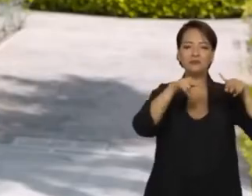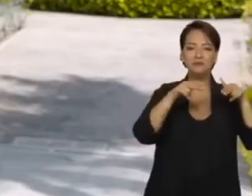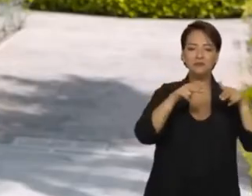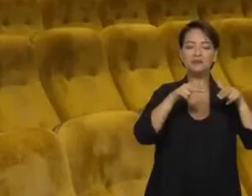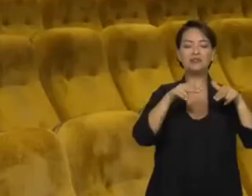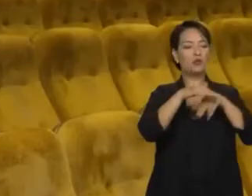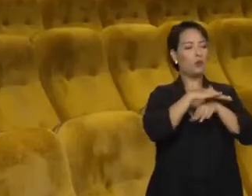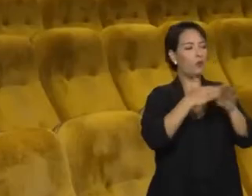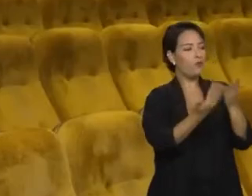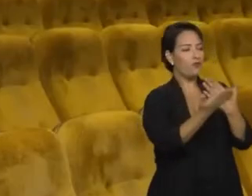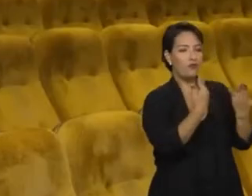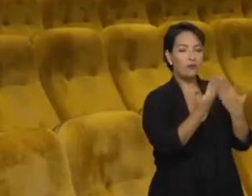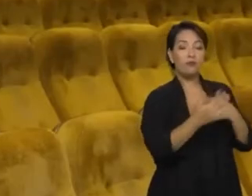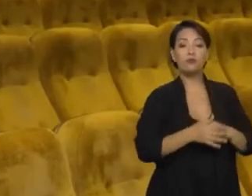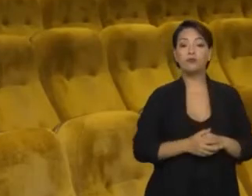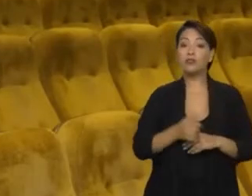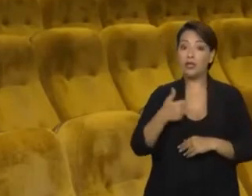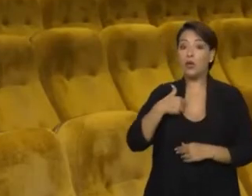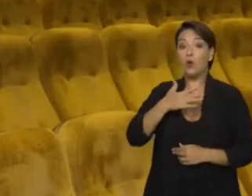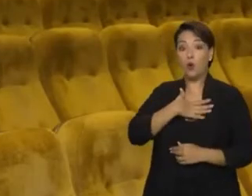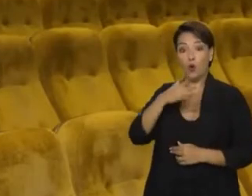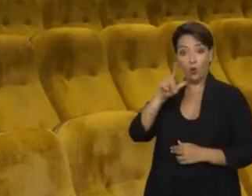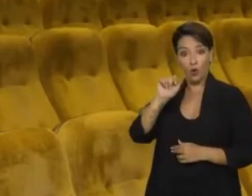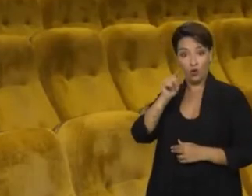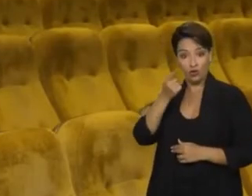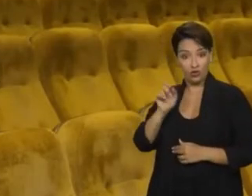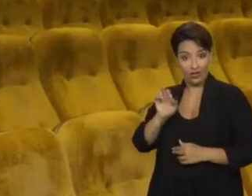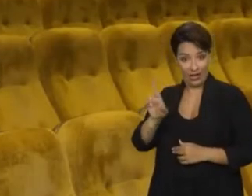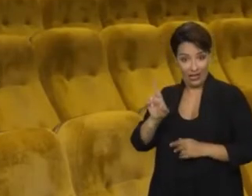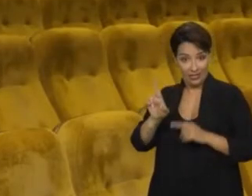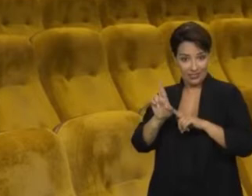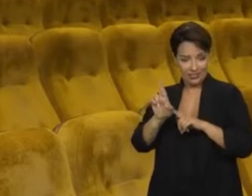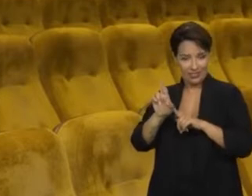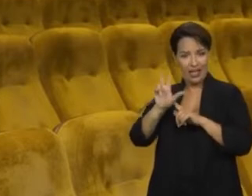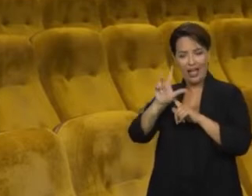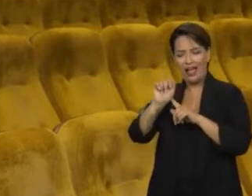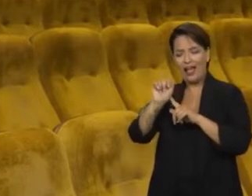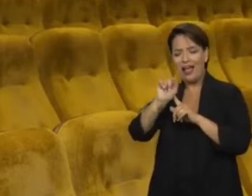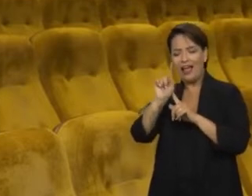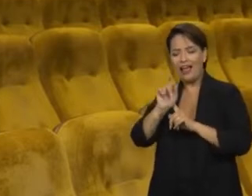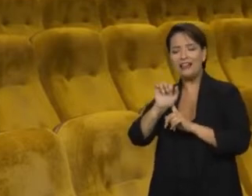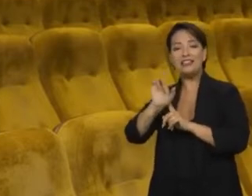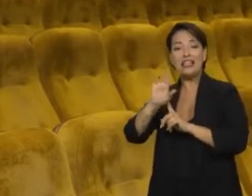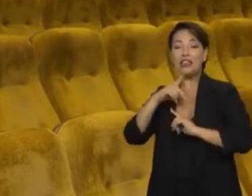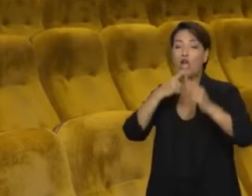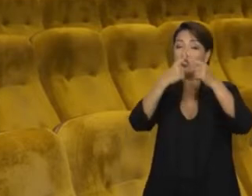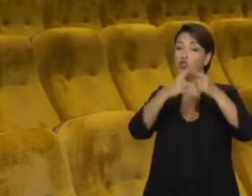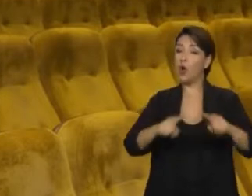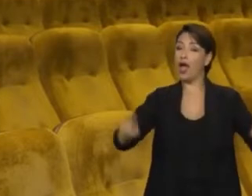I like leisure a lot, especially when people say: "Today I'll have a barbecue at my house".